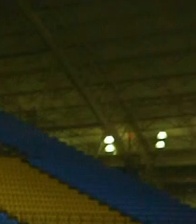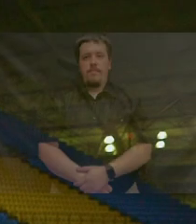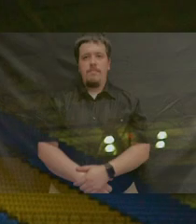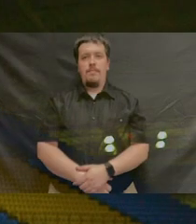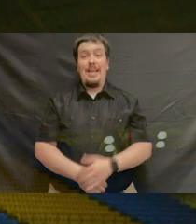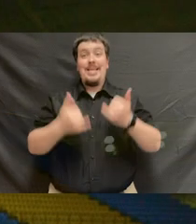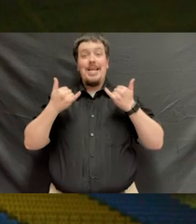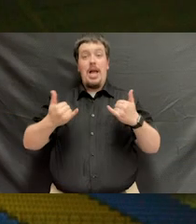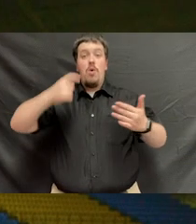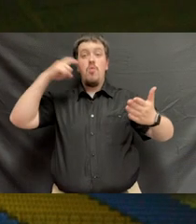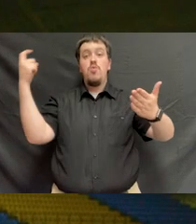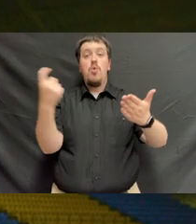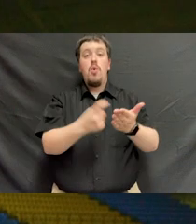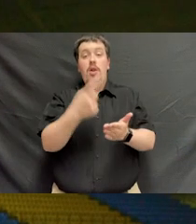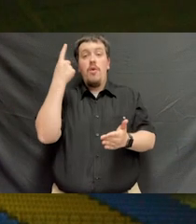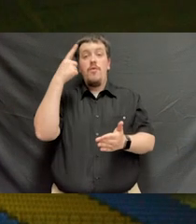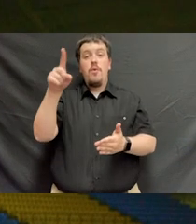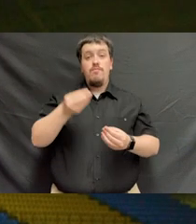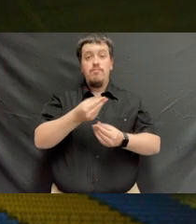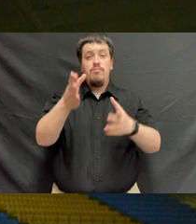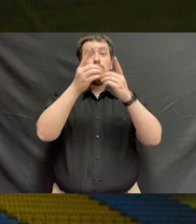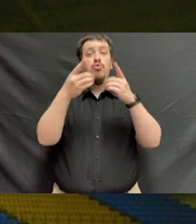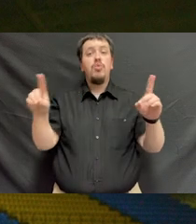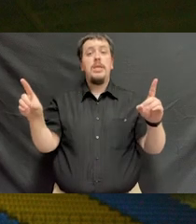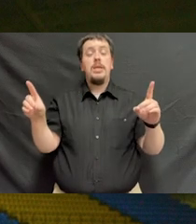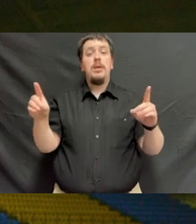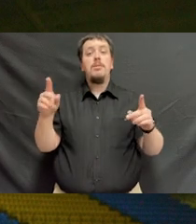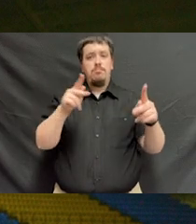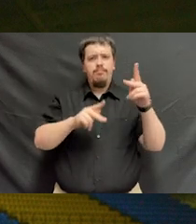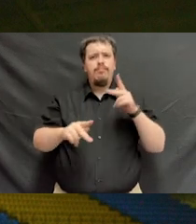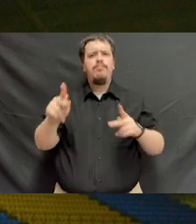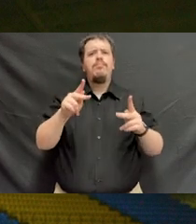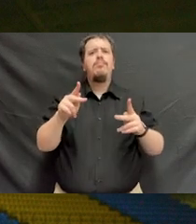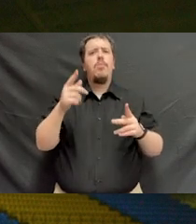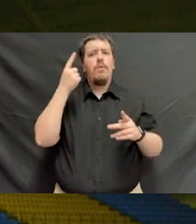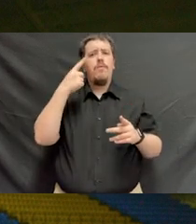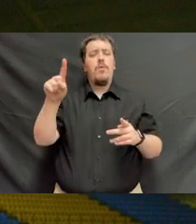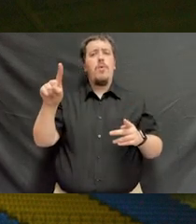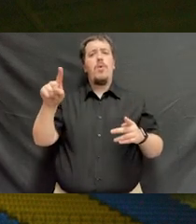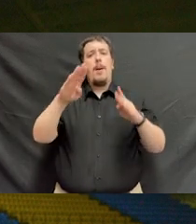At this time, I will recognize for the conferring of the degree the candidates for the baccalaureate degree.